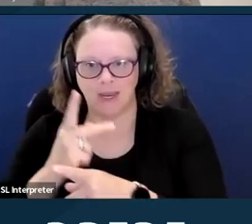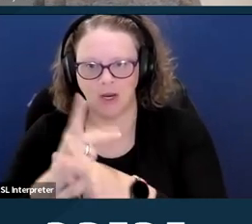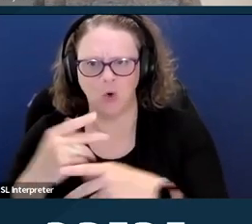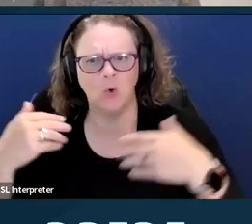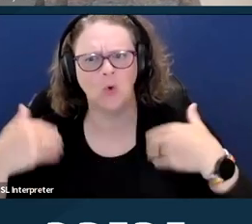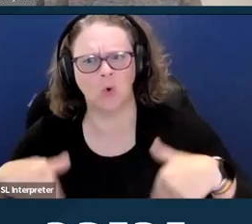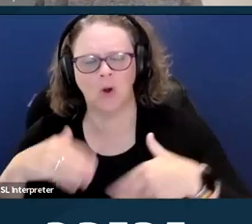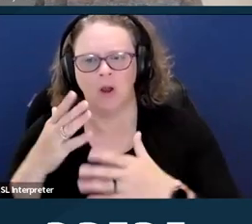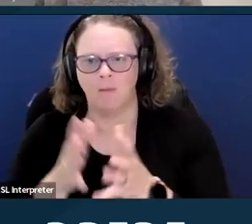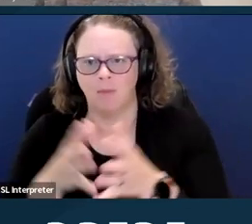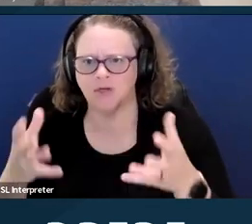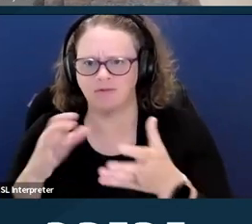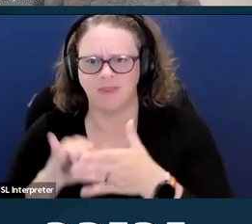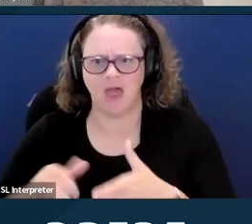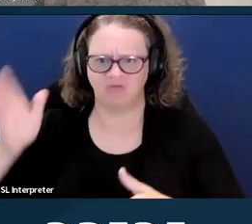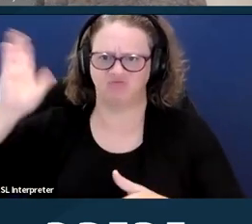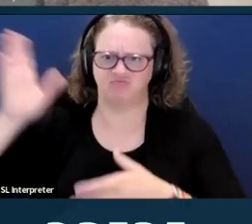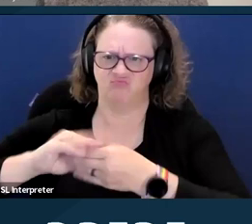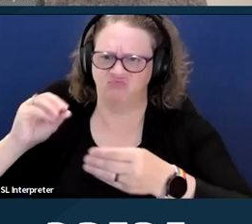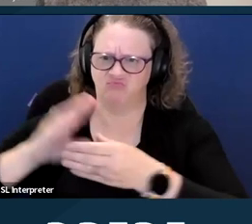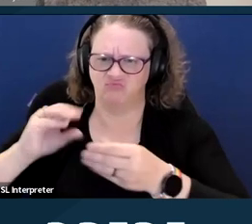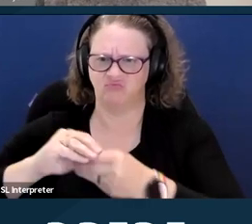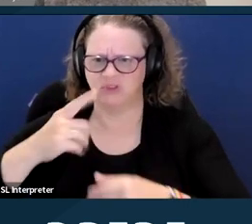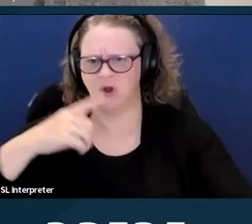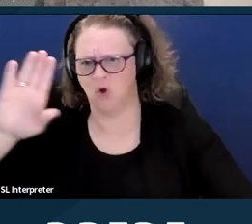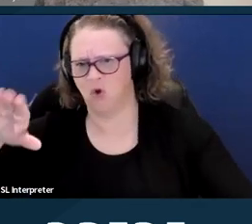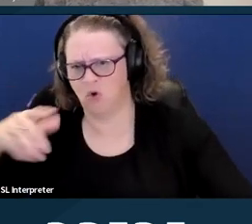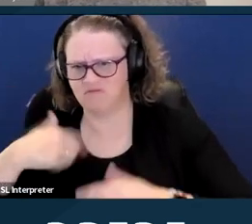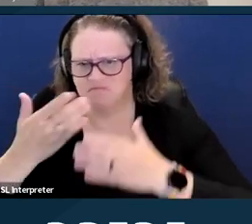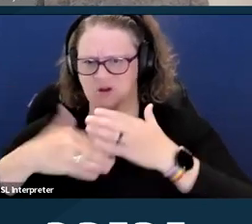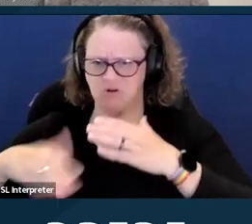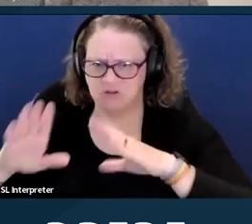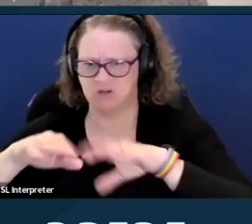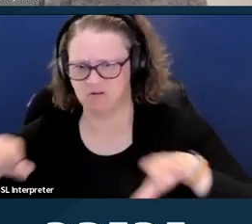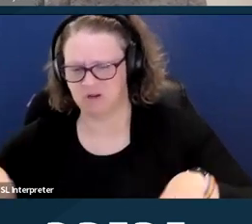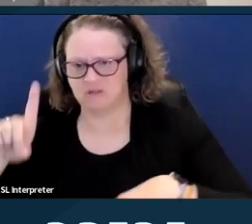that disability was an inherently bad thing or that the quality of life